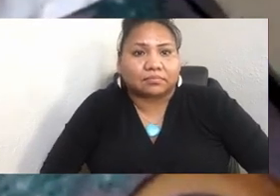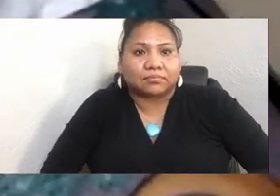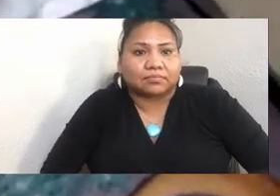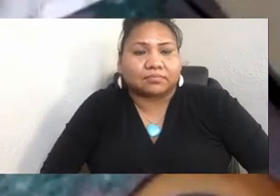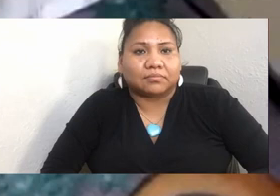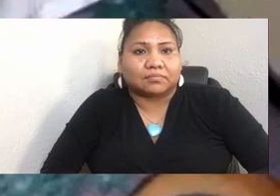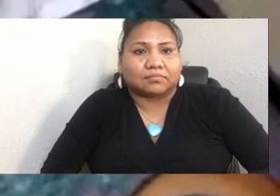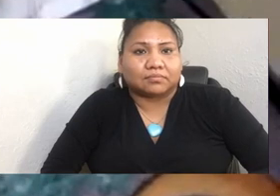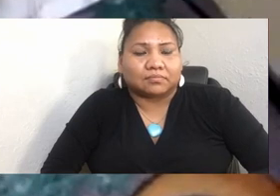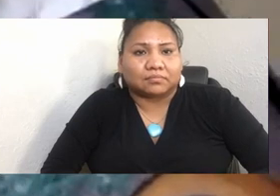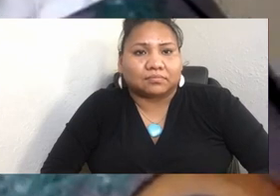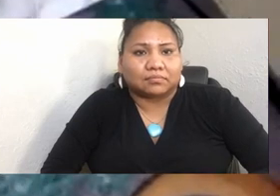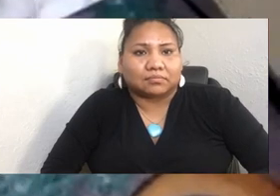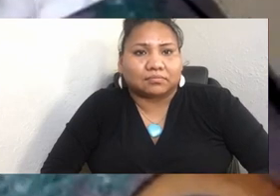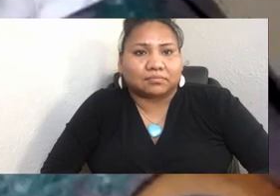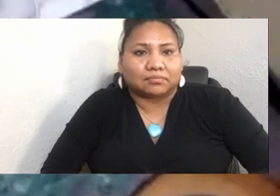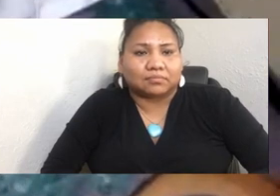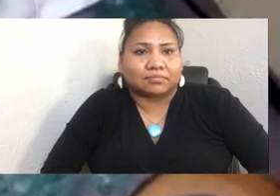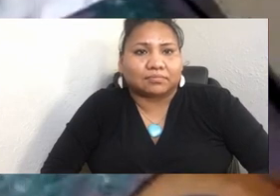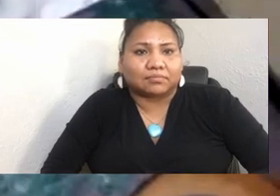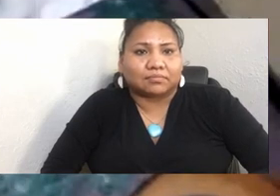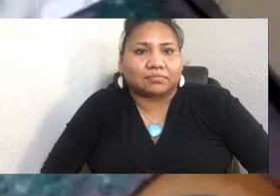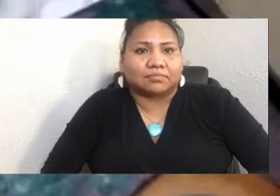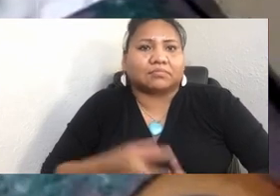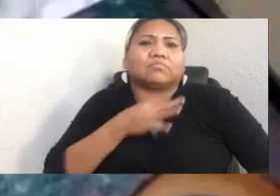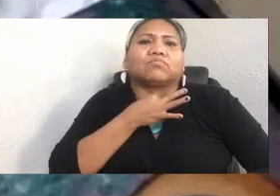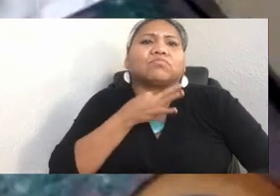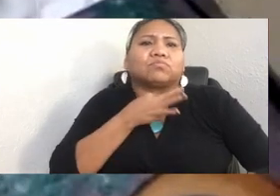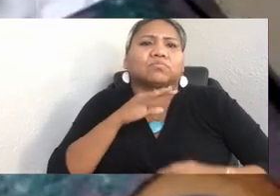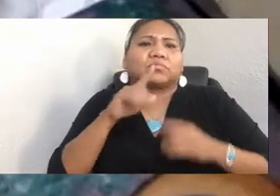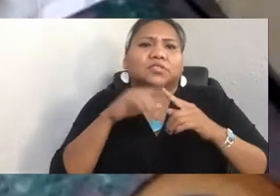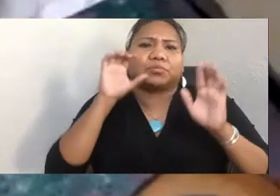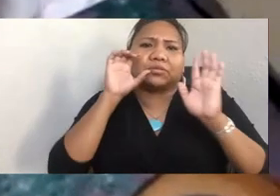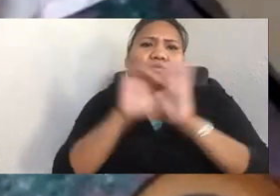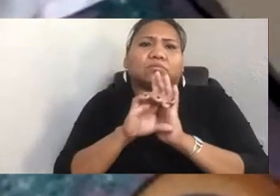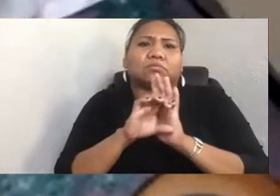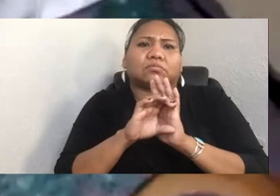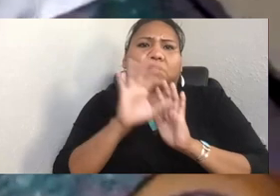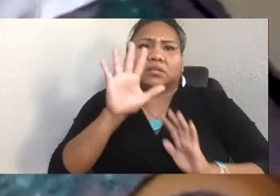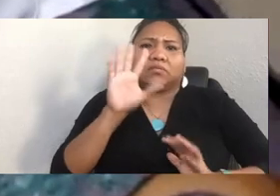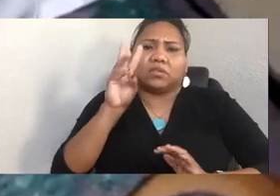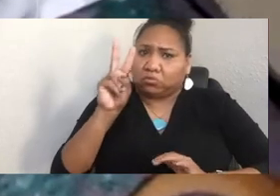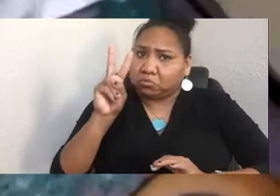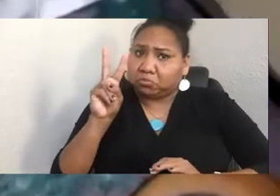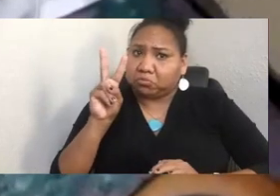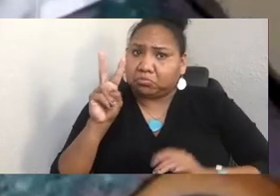I'm curious about your statement on your Project 562 page to photograph federally recognized tribes.